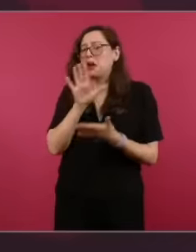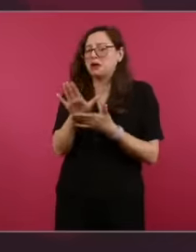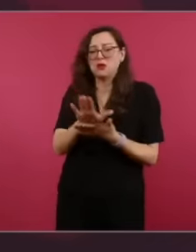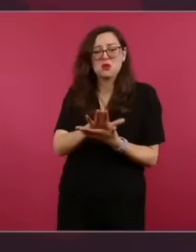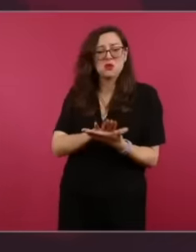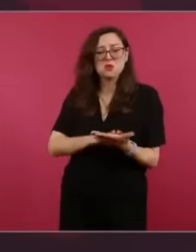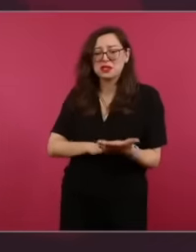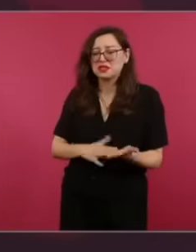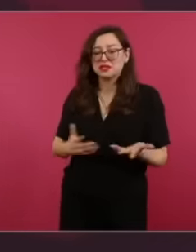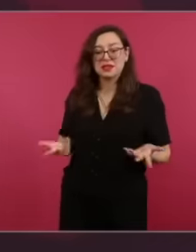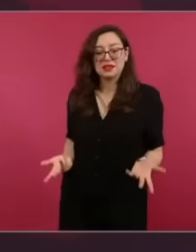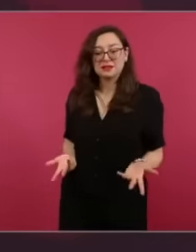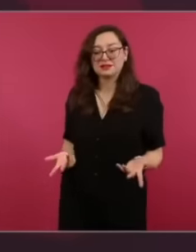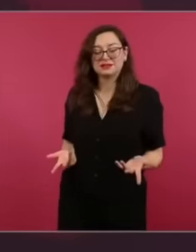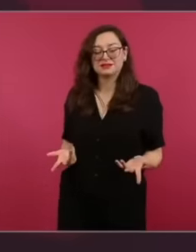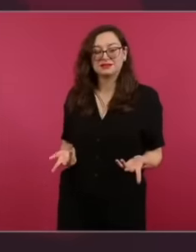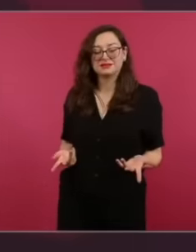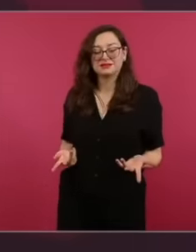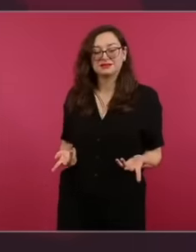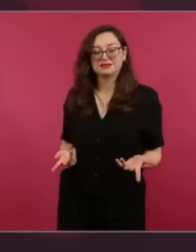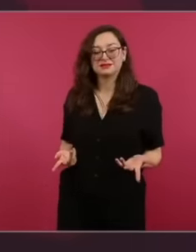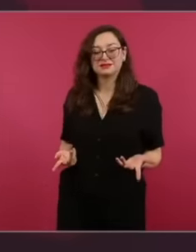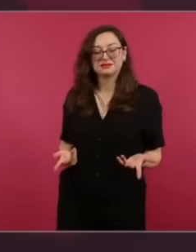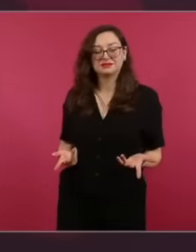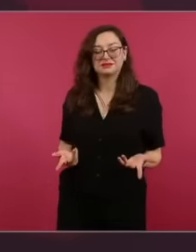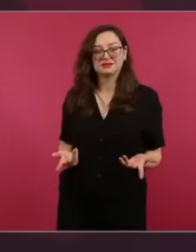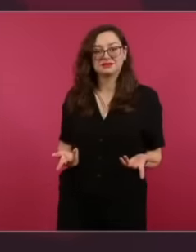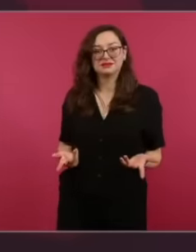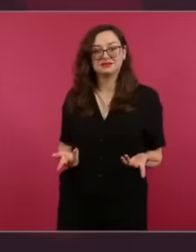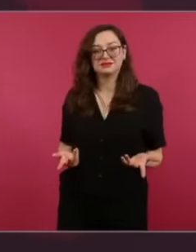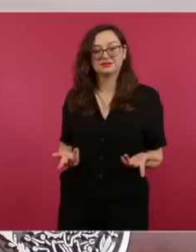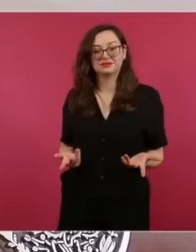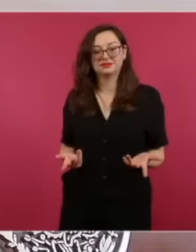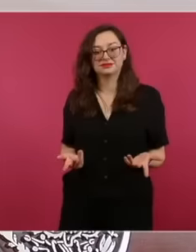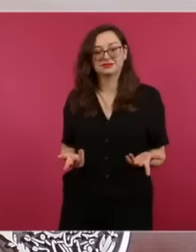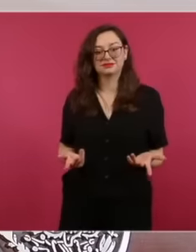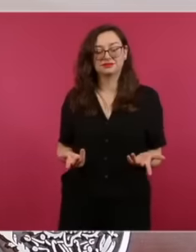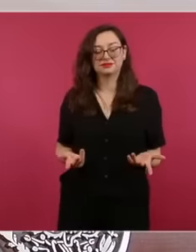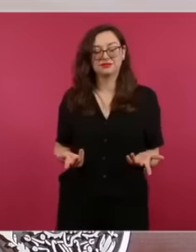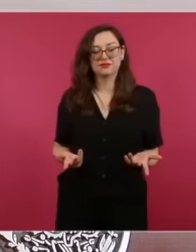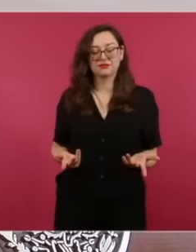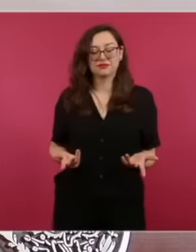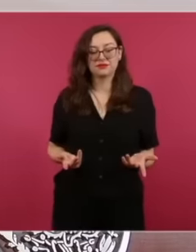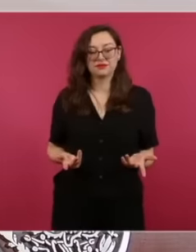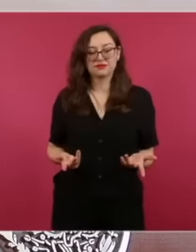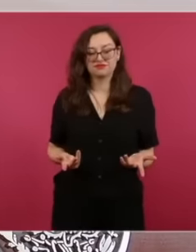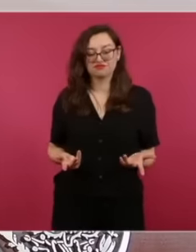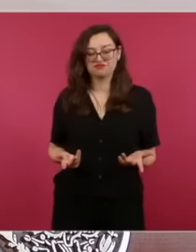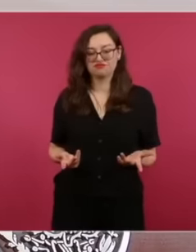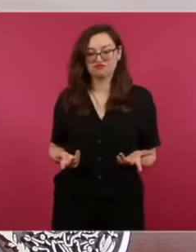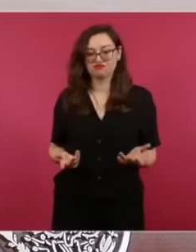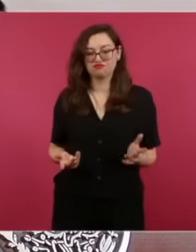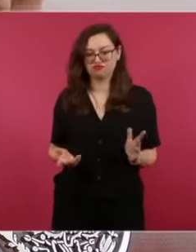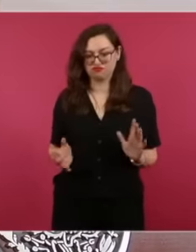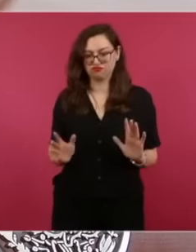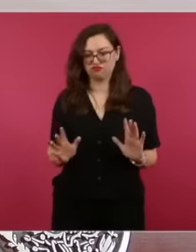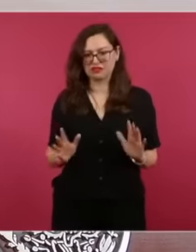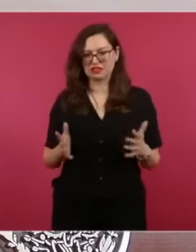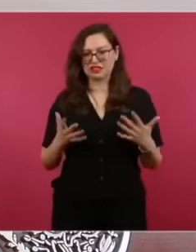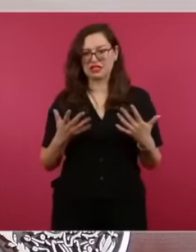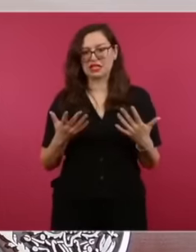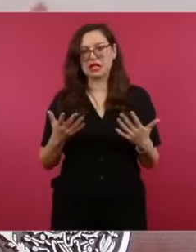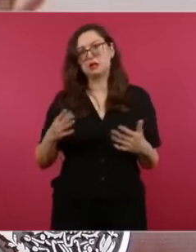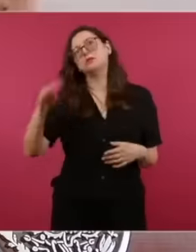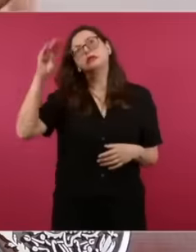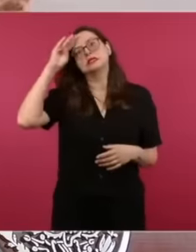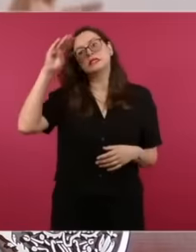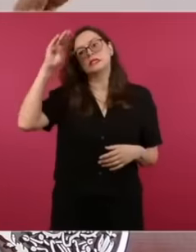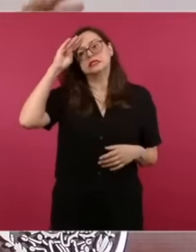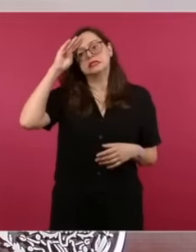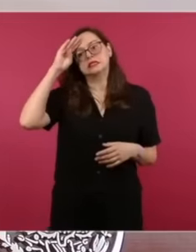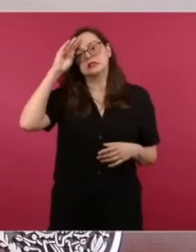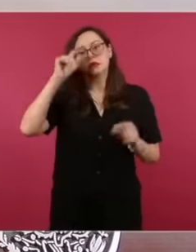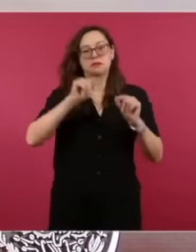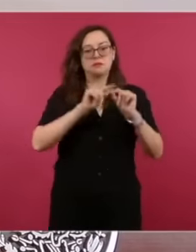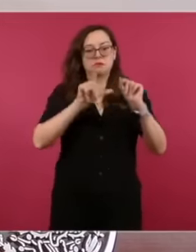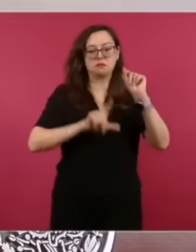military professionals, so as not to think that the Mexican army is the same as